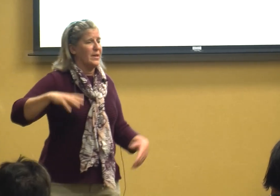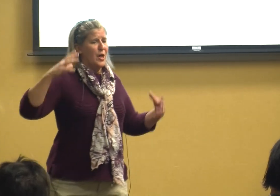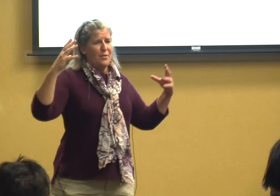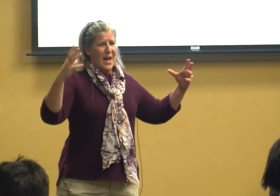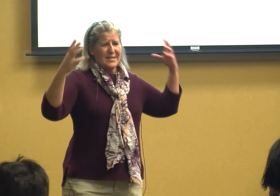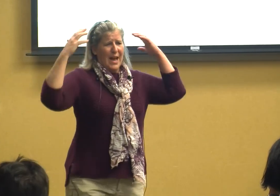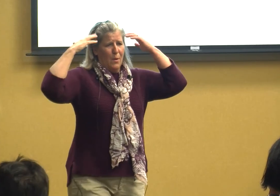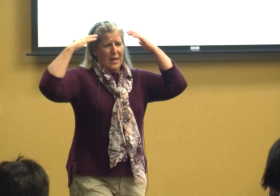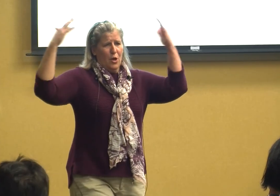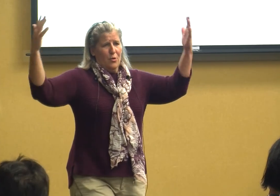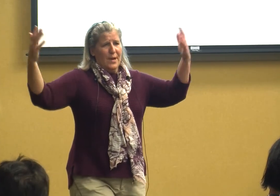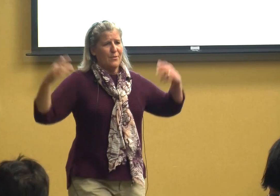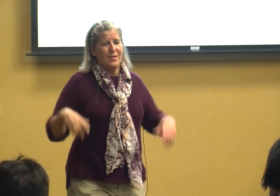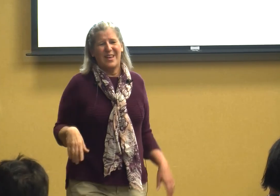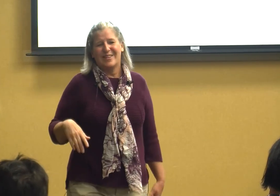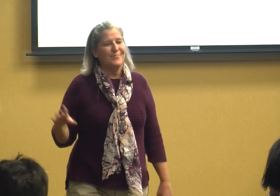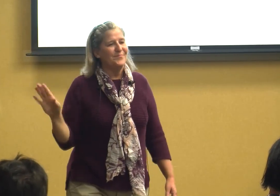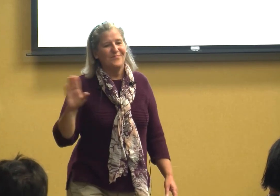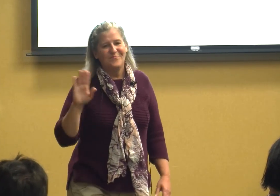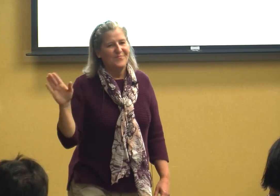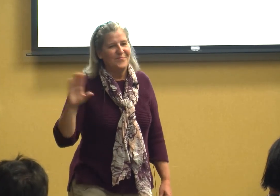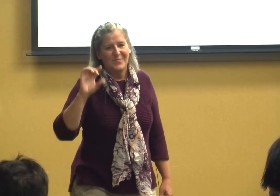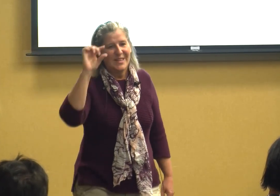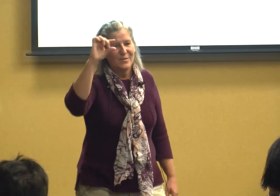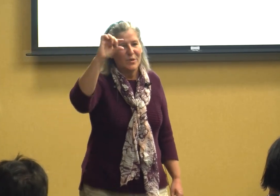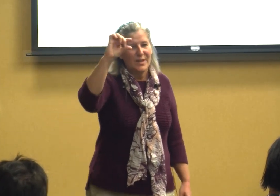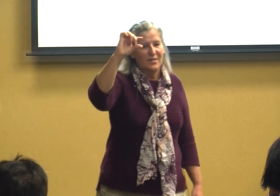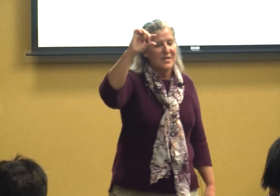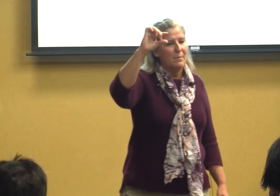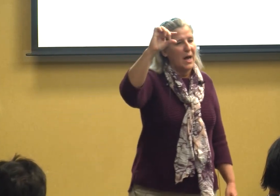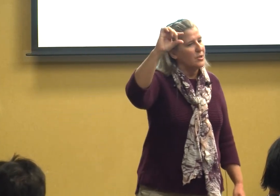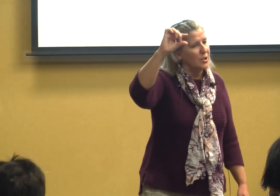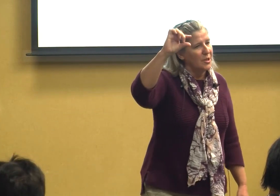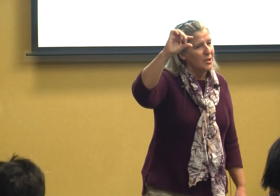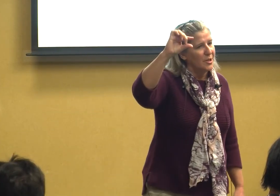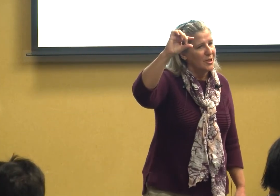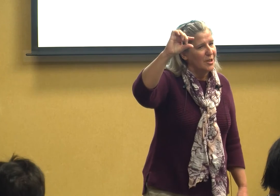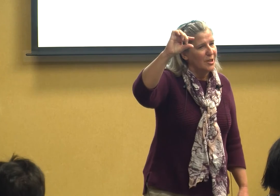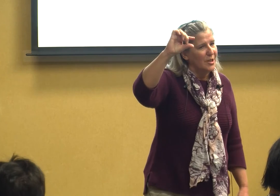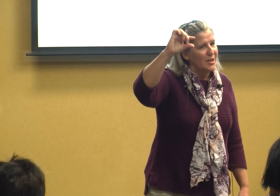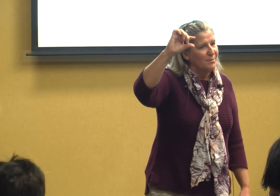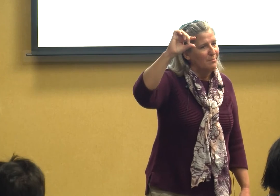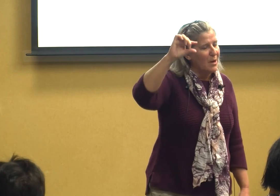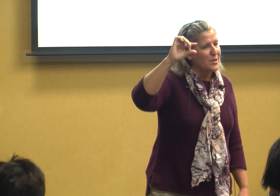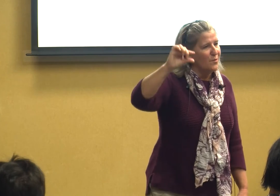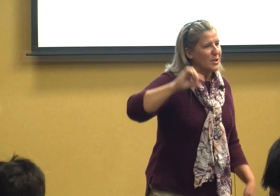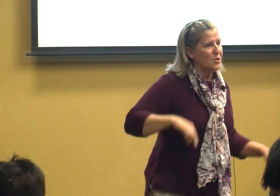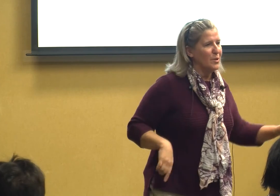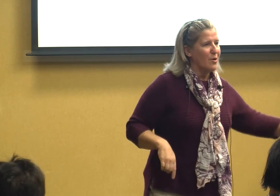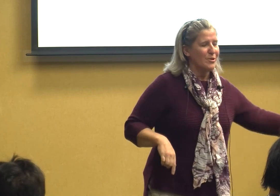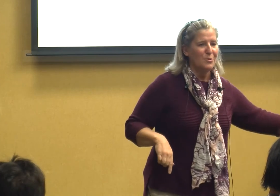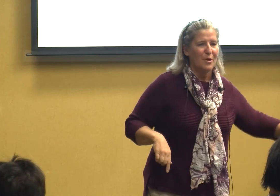that's how I learned everything hmm it's really this much most of what you learned you learned